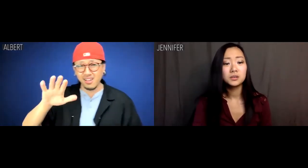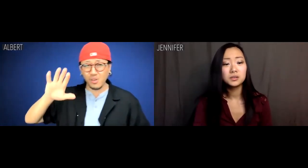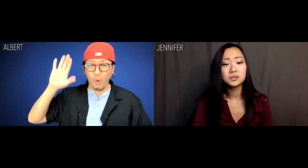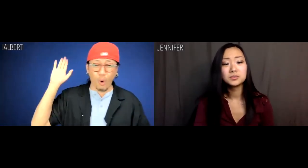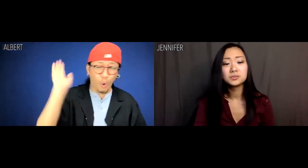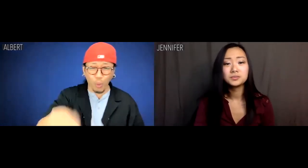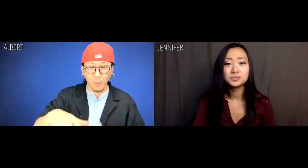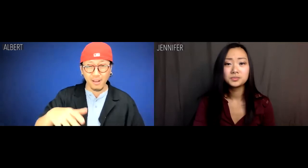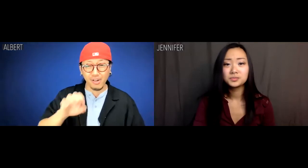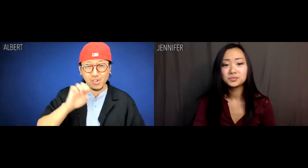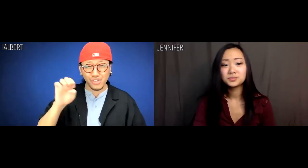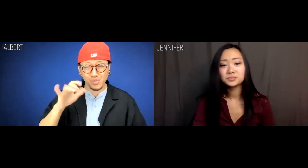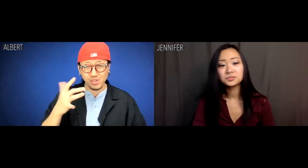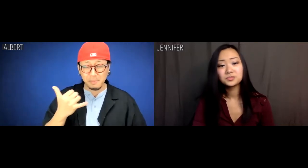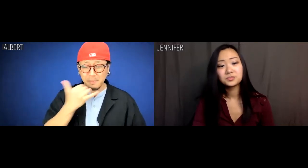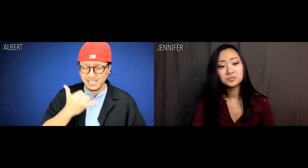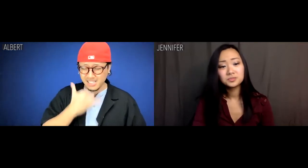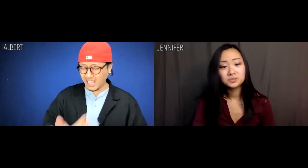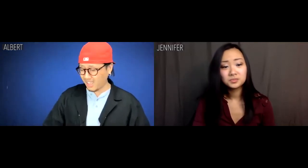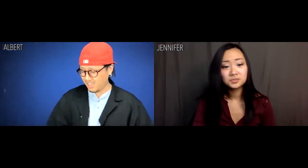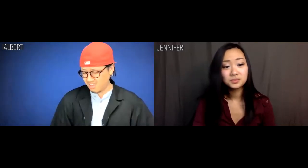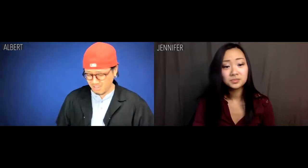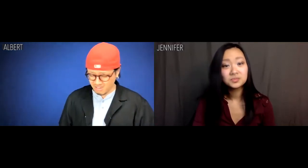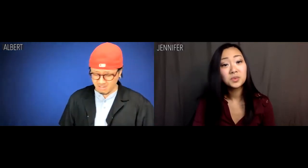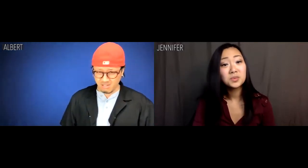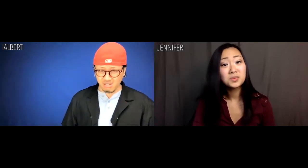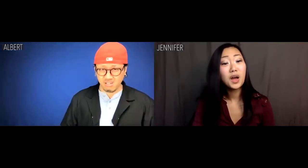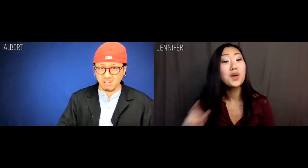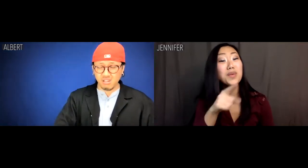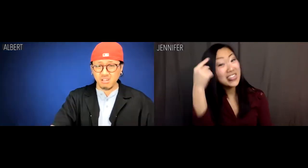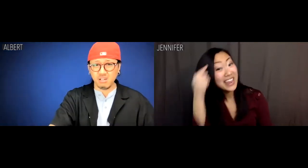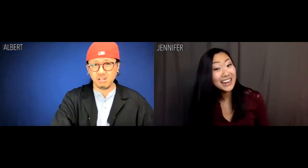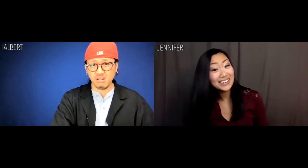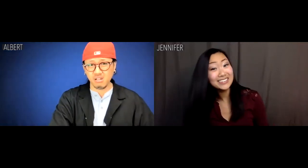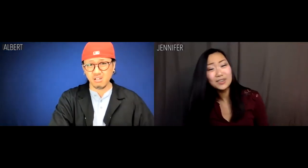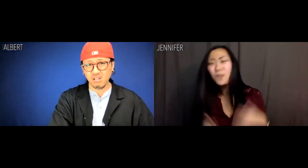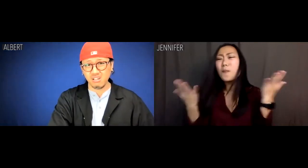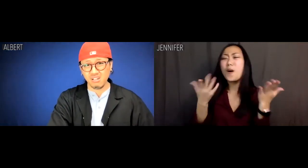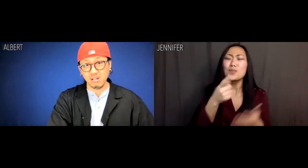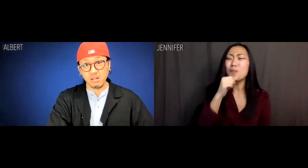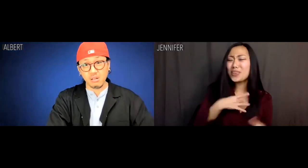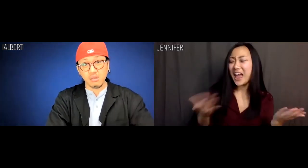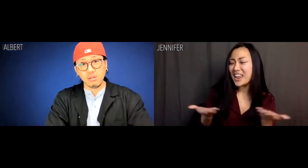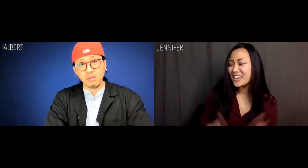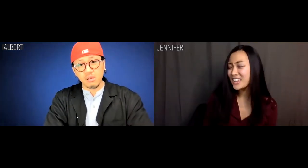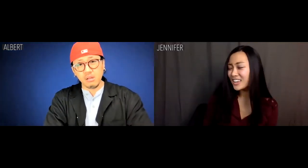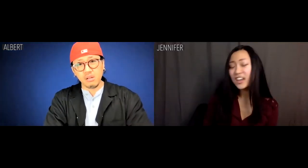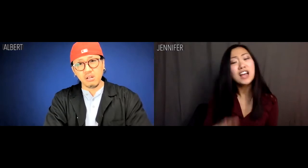Albert: Going Full Eastern was a mistake. Jennifer: Oh, ya think? What was it you don't like here?